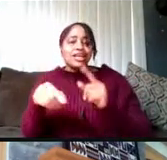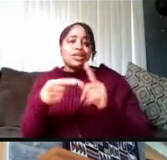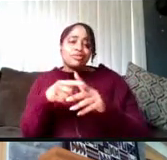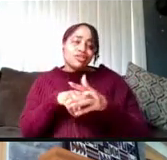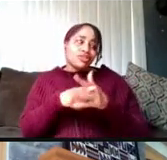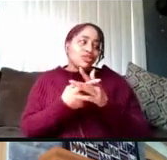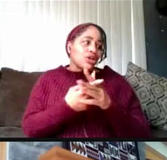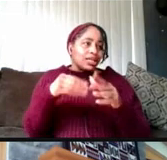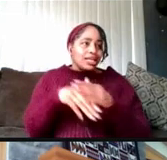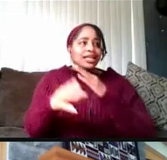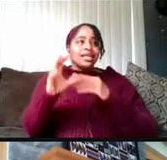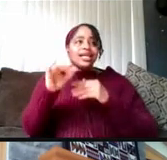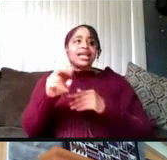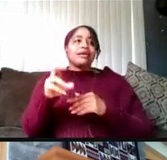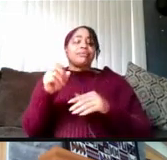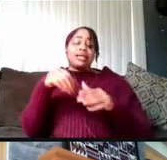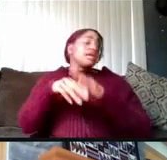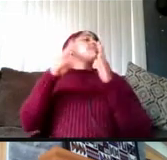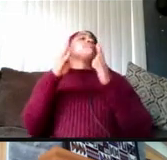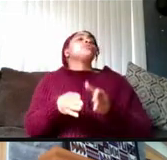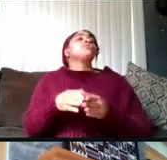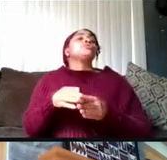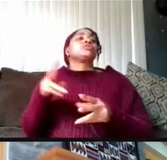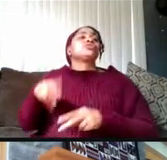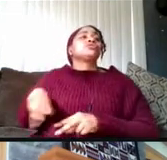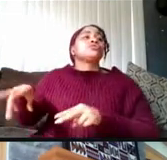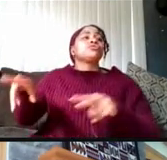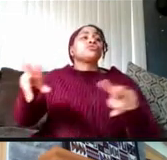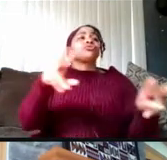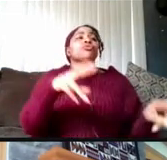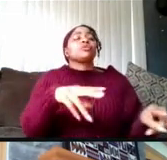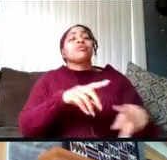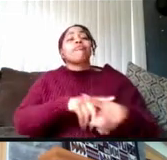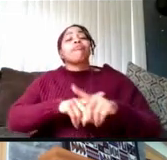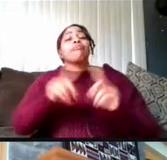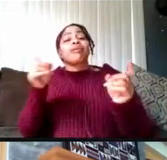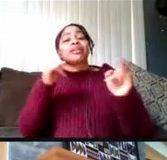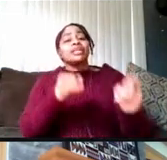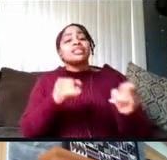I'm sorry, in-person campus tours, but individuals do have the option